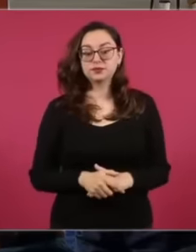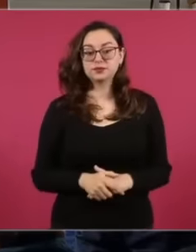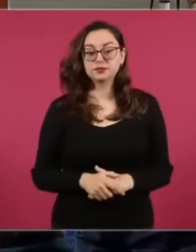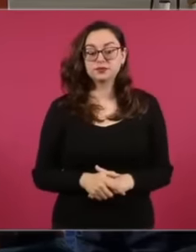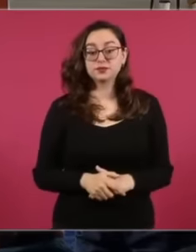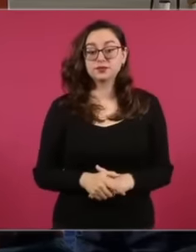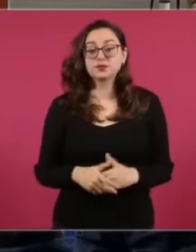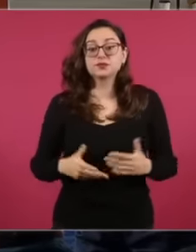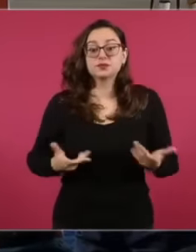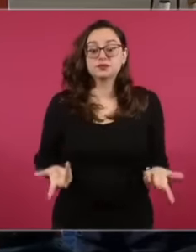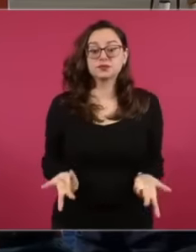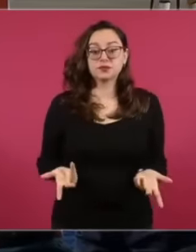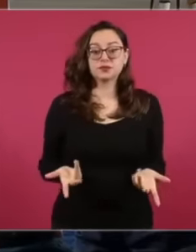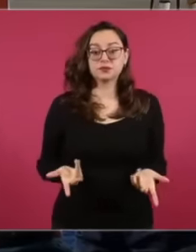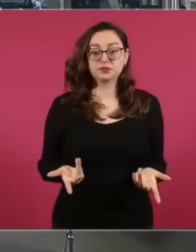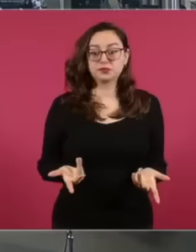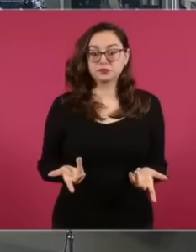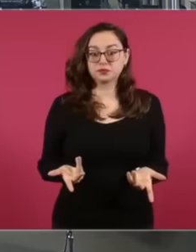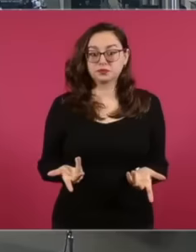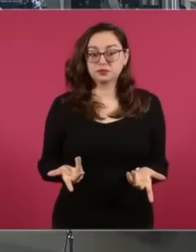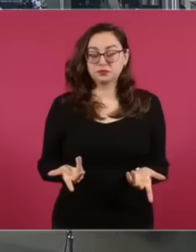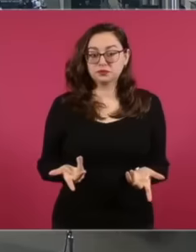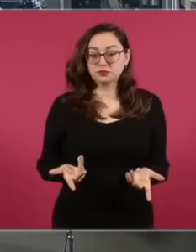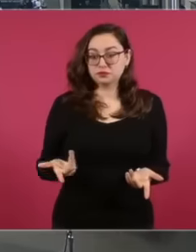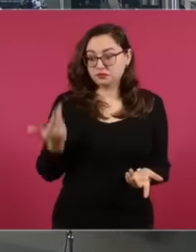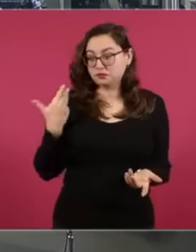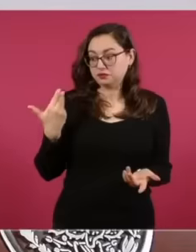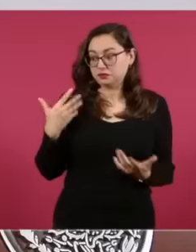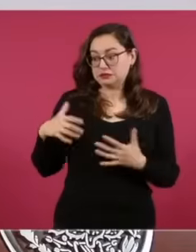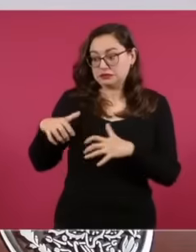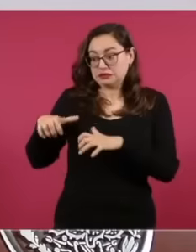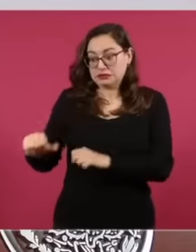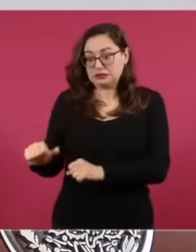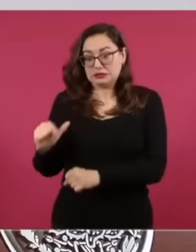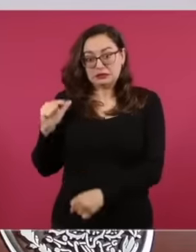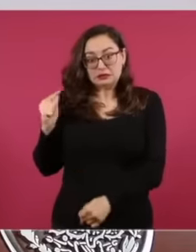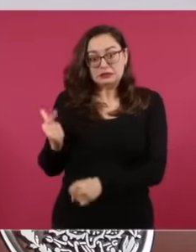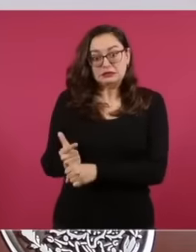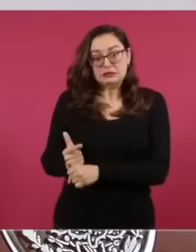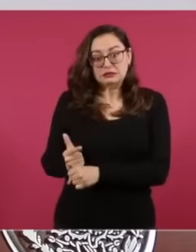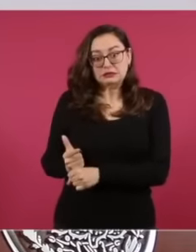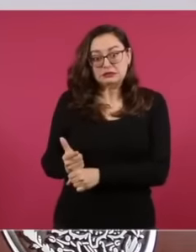the last capture. Of course, Mexico is a